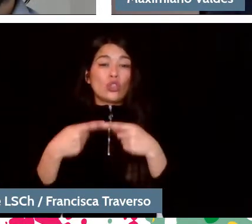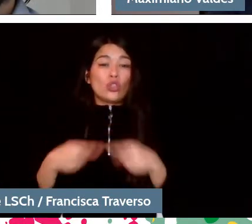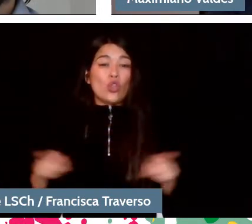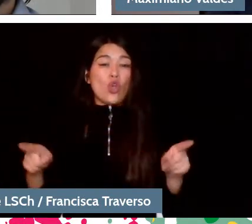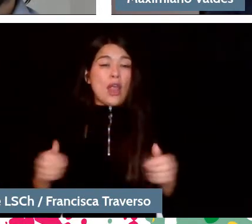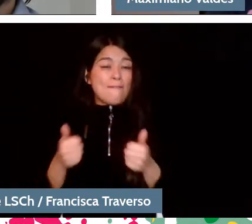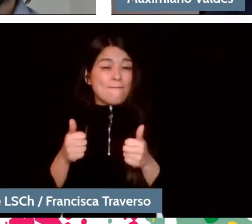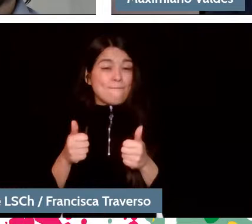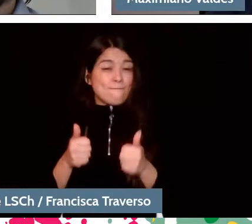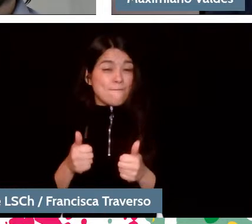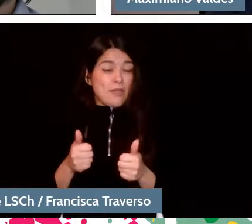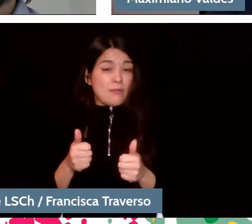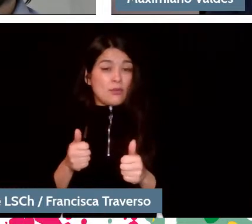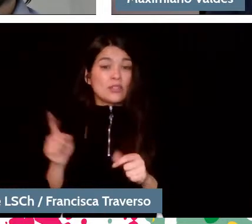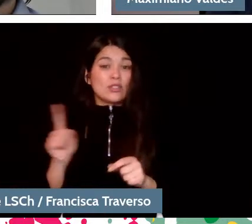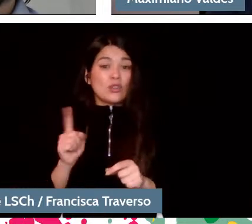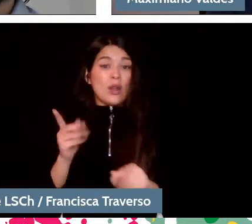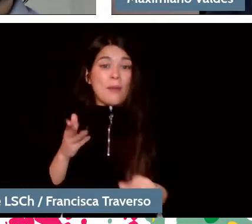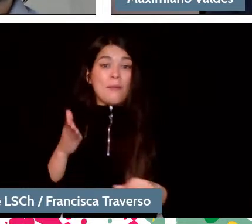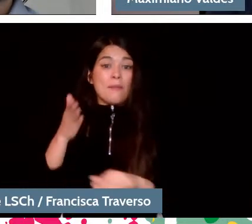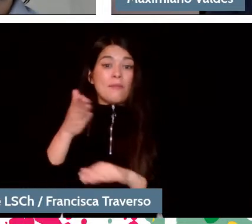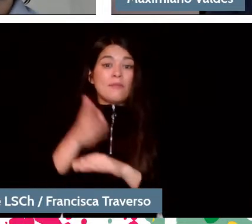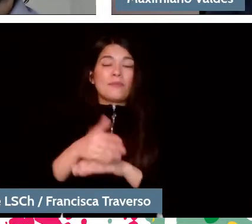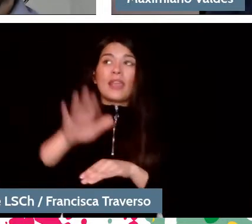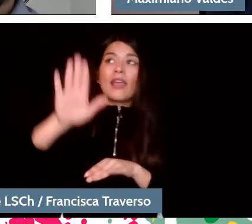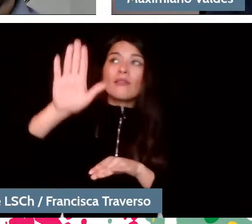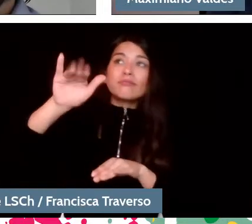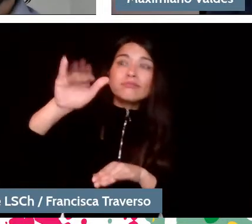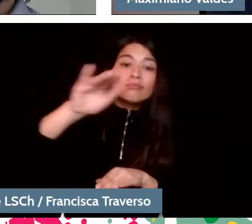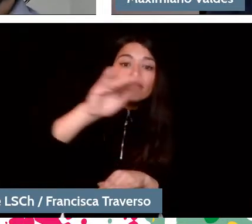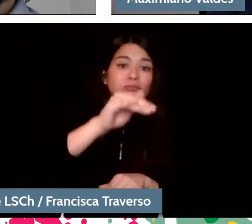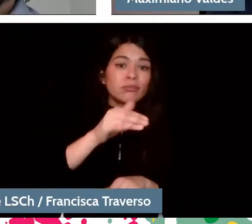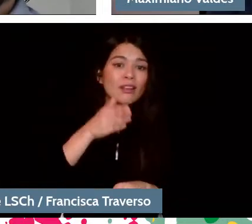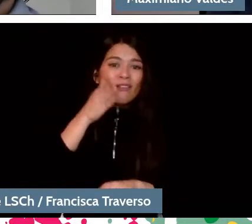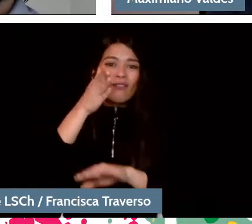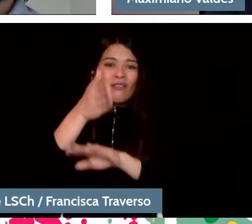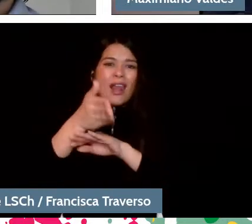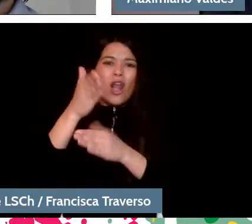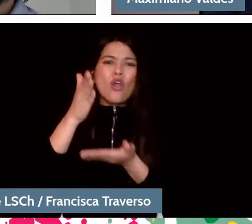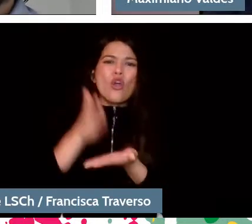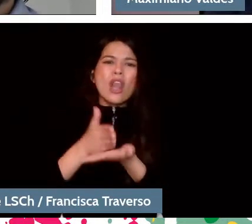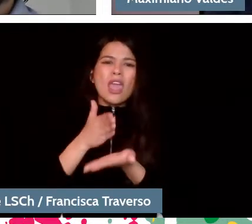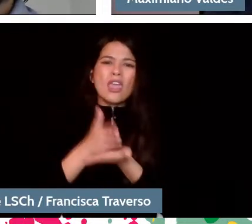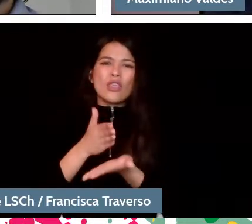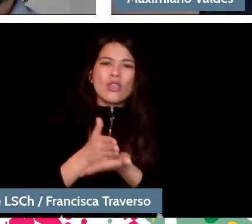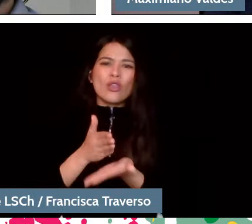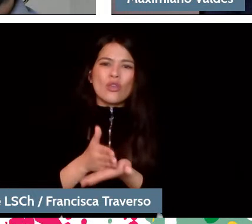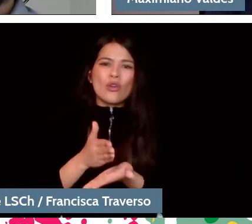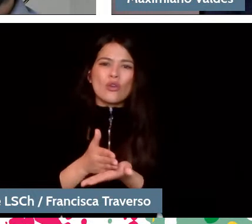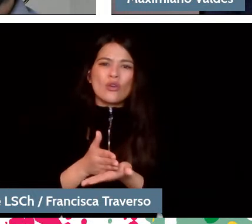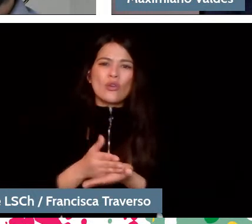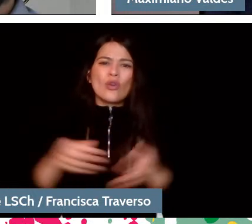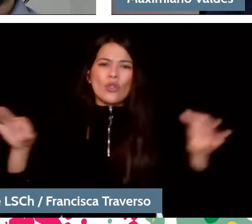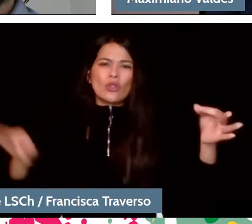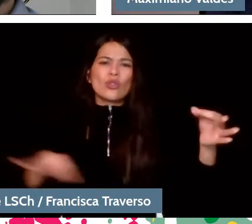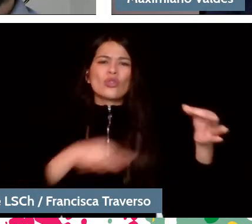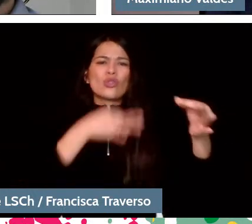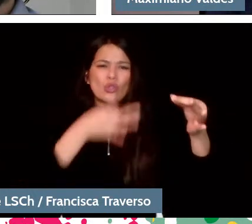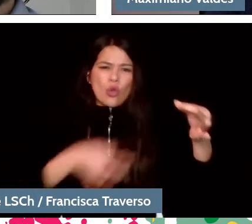and secondly, they have to go find the public. They go to schools in groups, they play for the students, they explain the music they are playing,